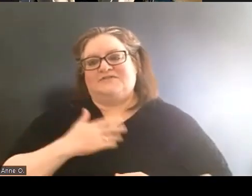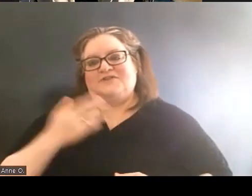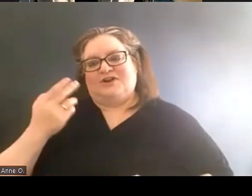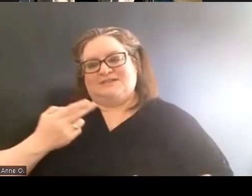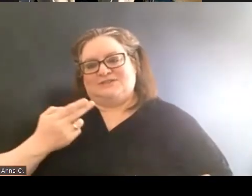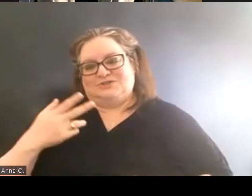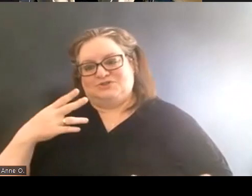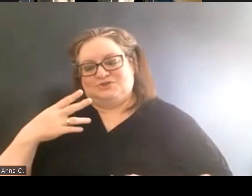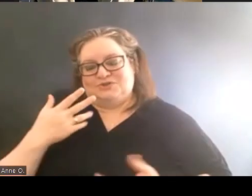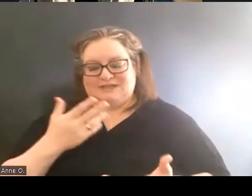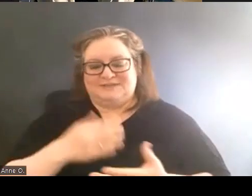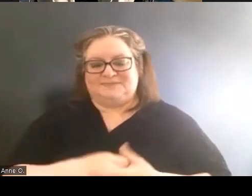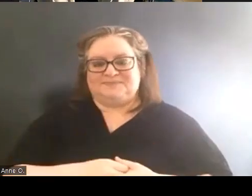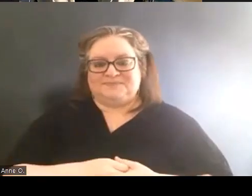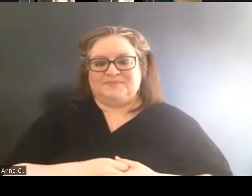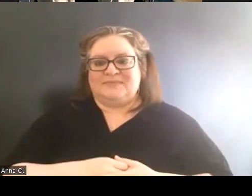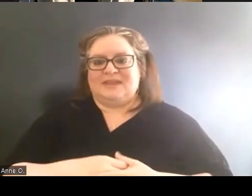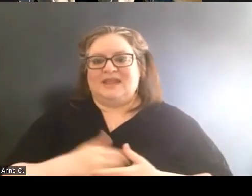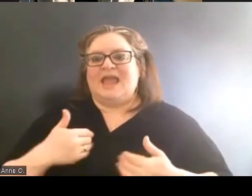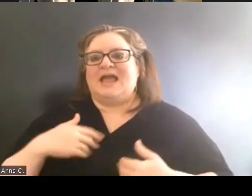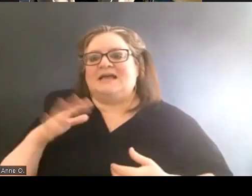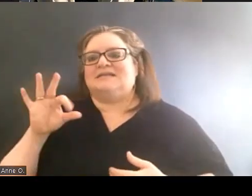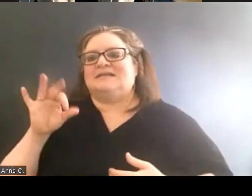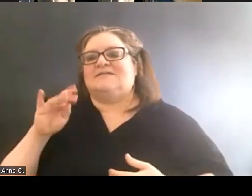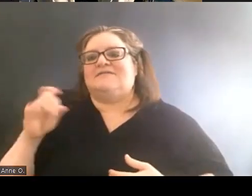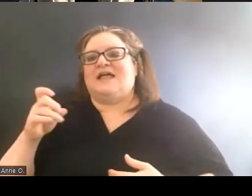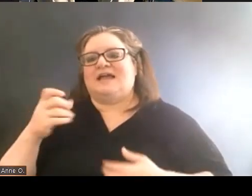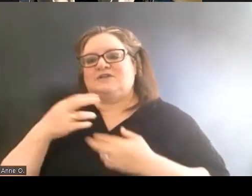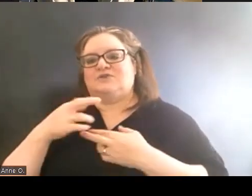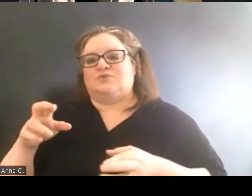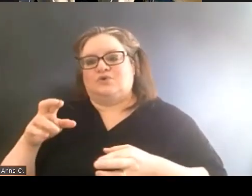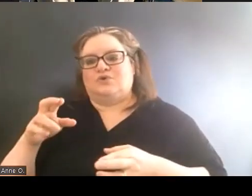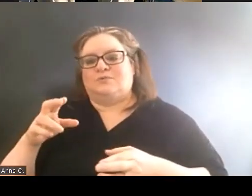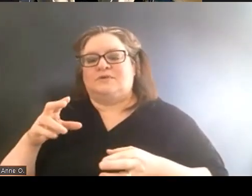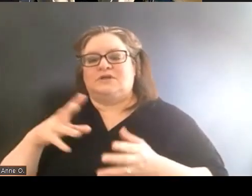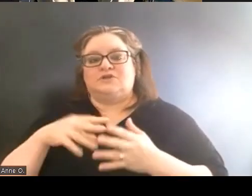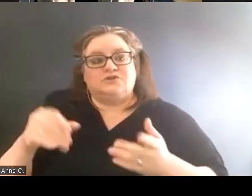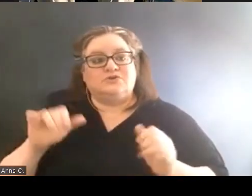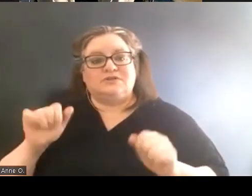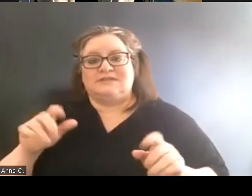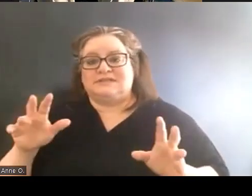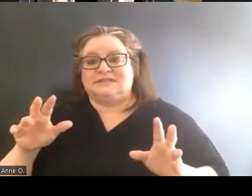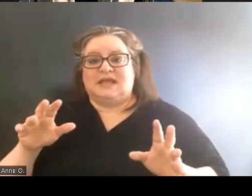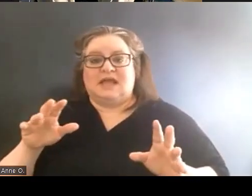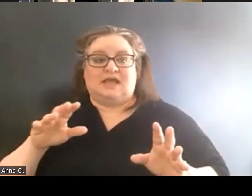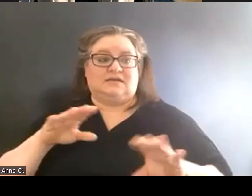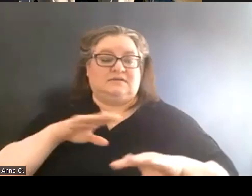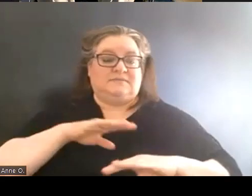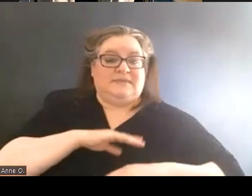It has a flex room that students can use to meet their medical needs for privacy.